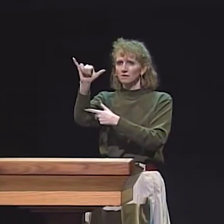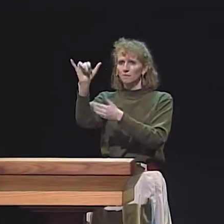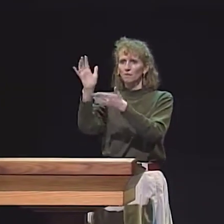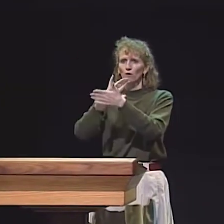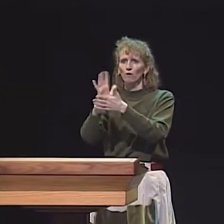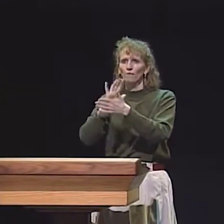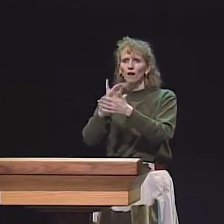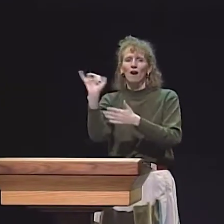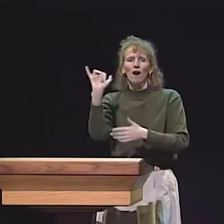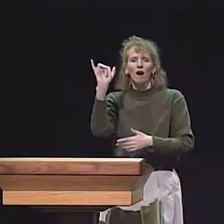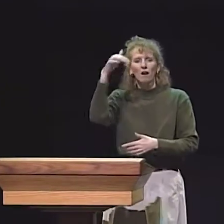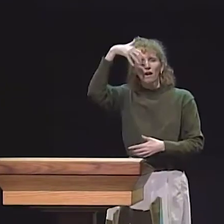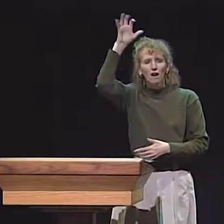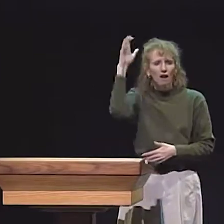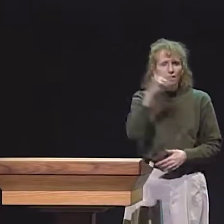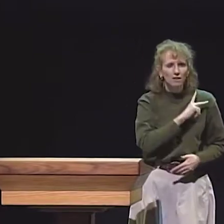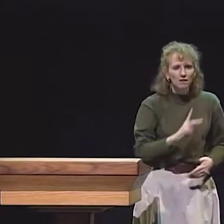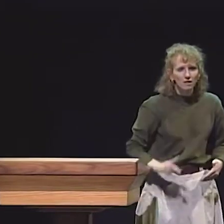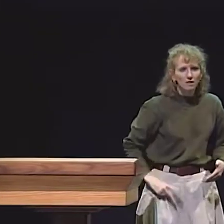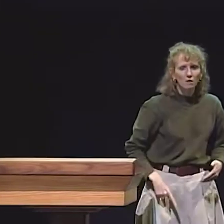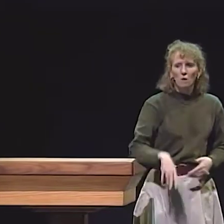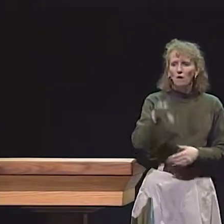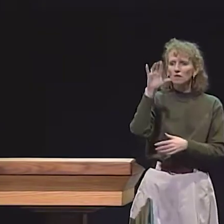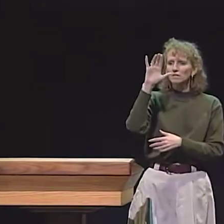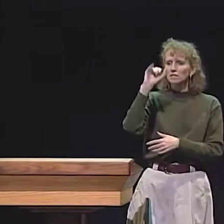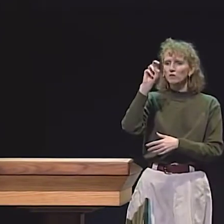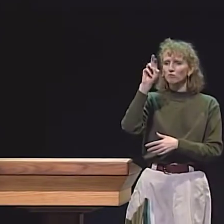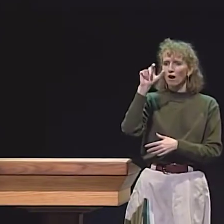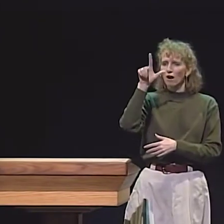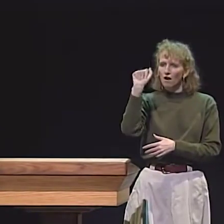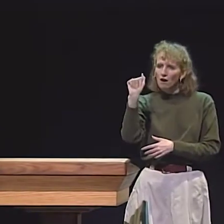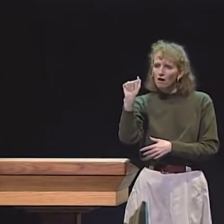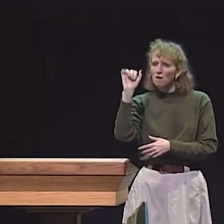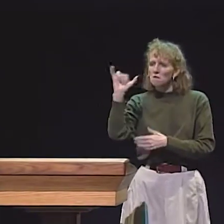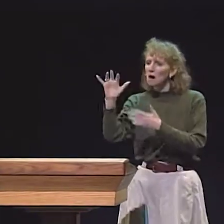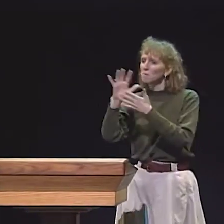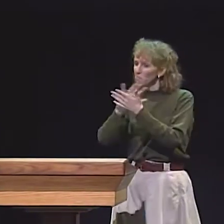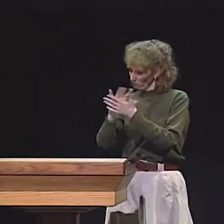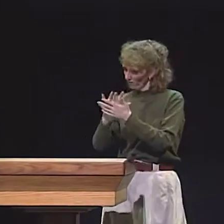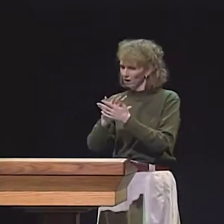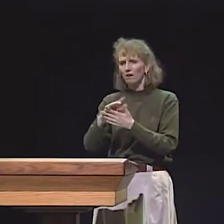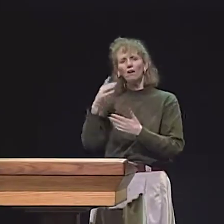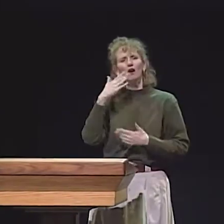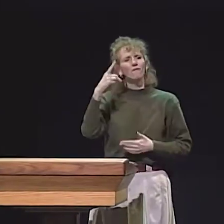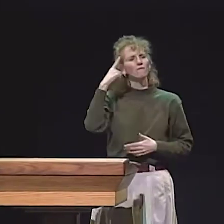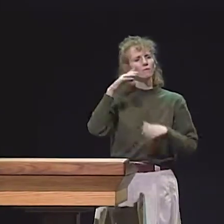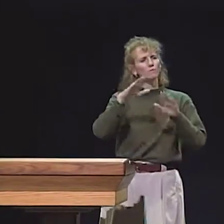A SECOND ACTIVITY MIGHT BE A DISNEY MOVIE, FOR EXAMPLE, LIKE "THE LION KING" OR "CINDERELLA."